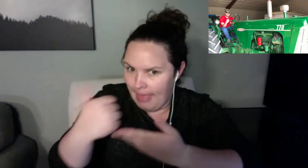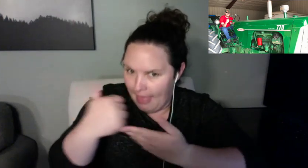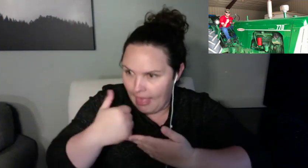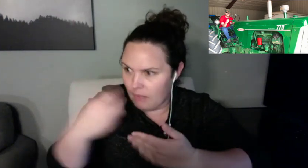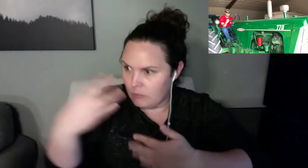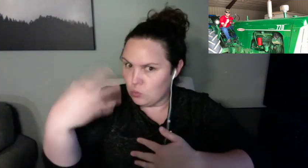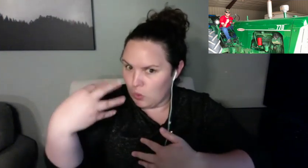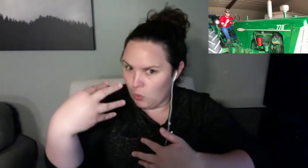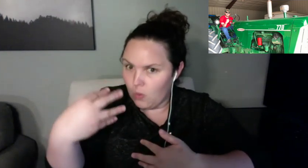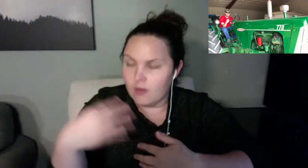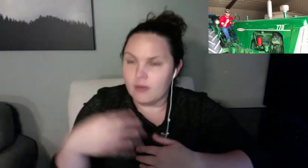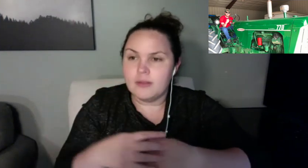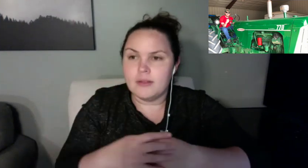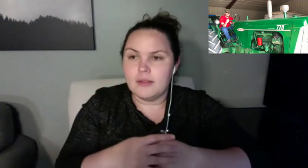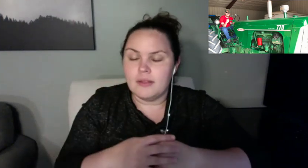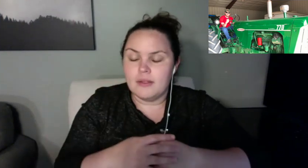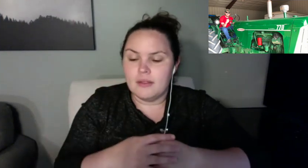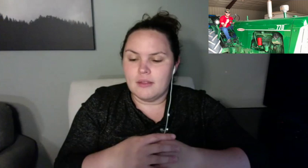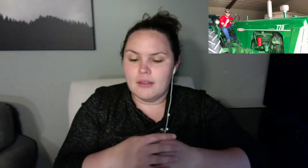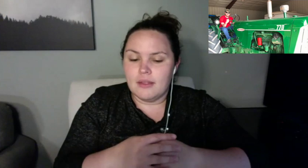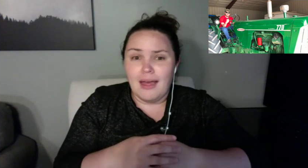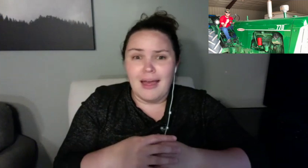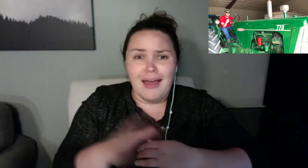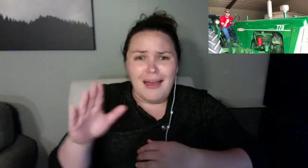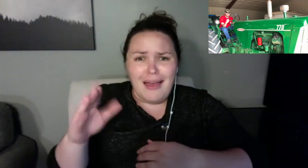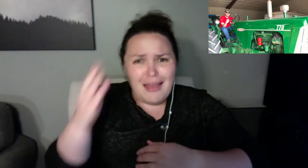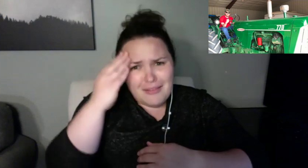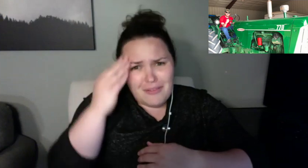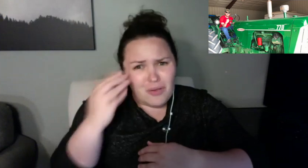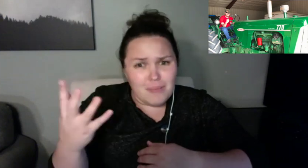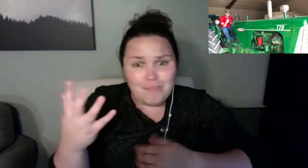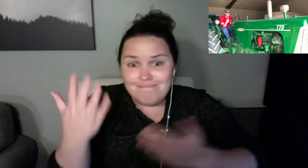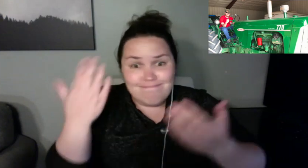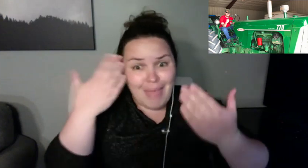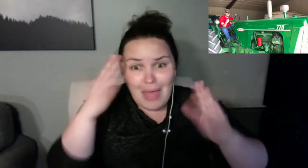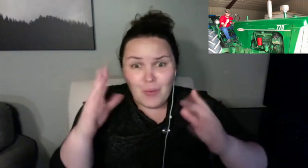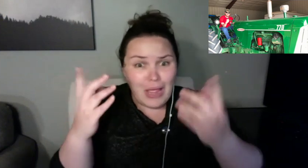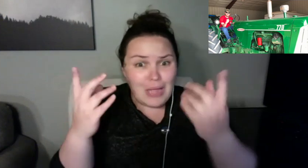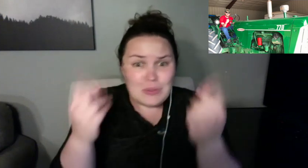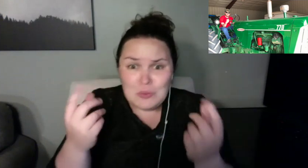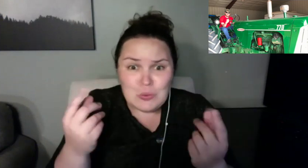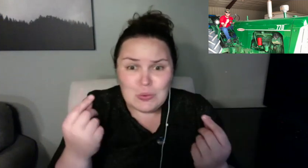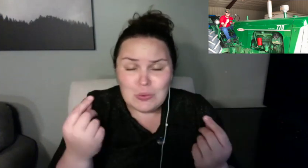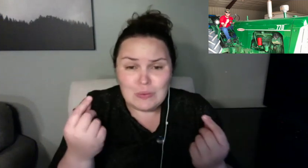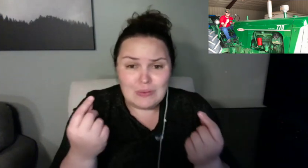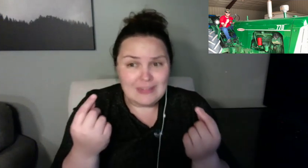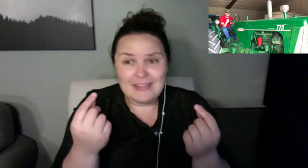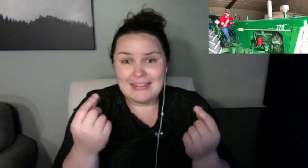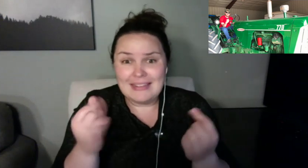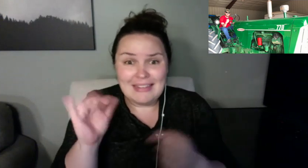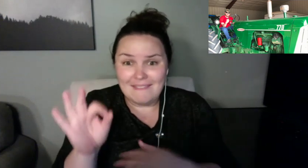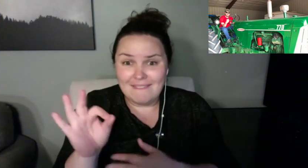share it with you and if you guys ever get down here to Iowa and want to come look at